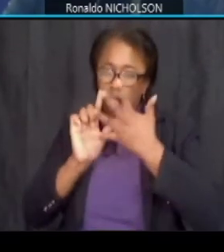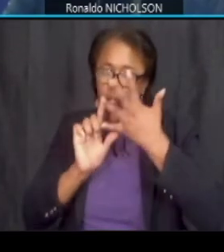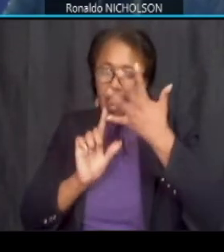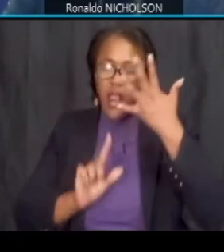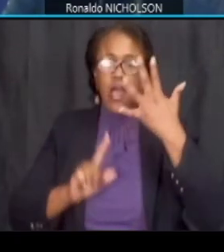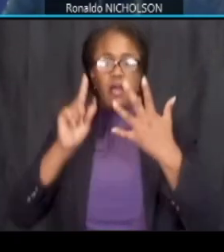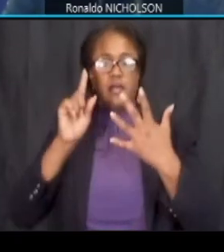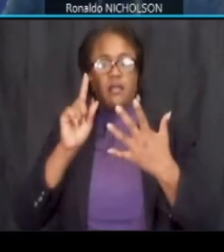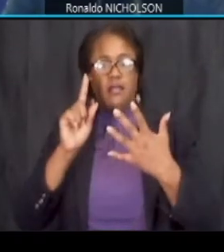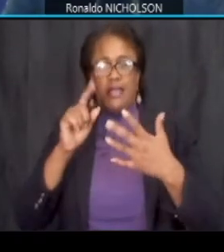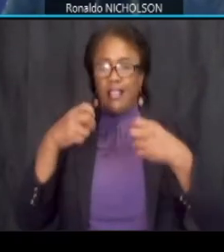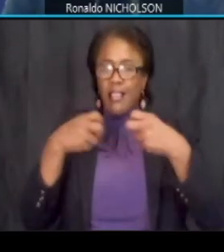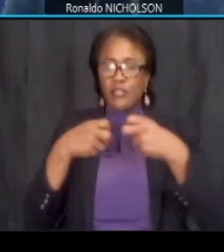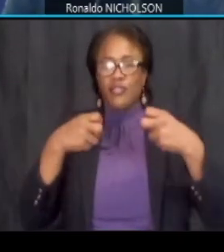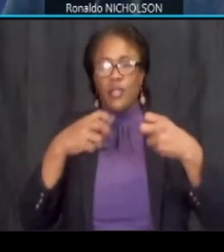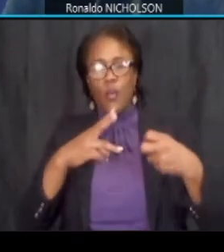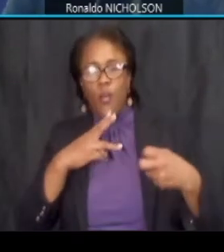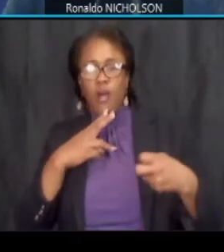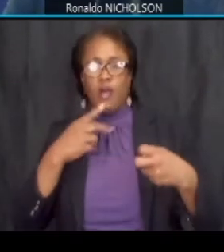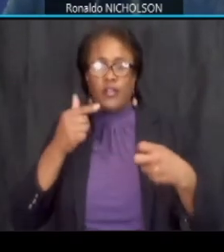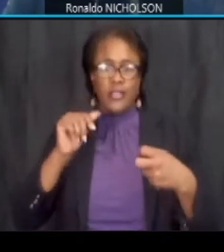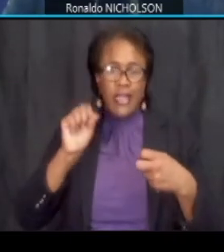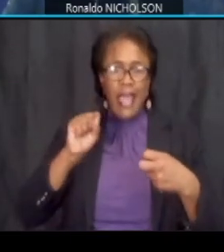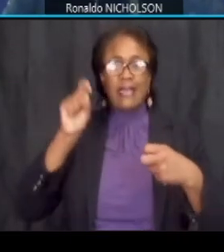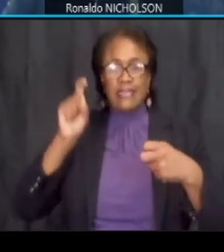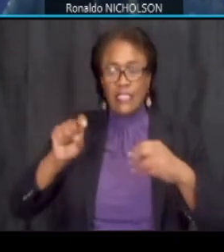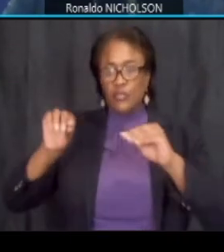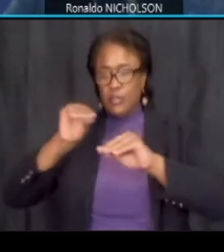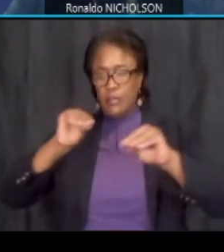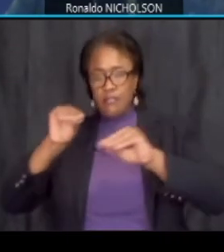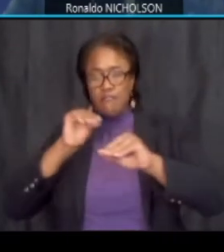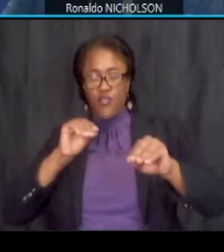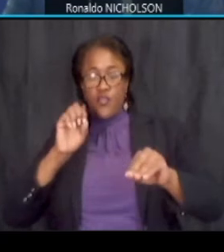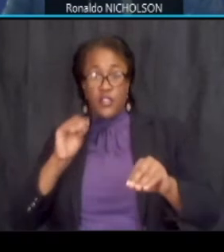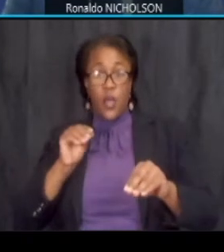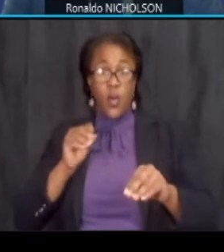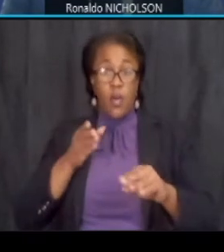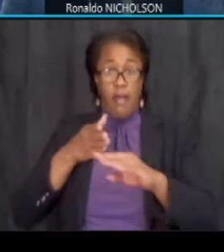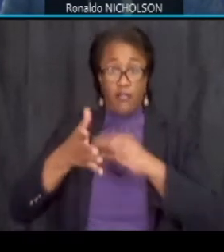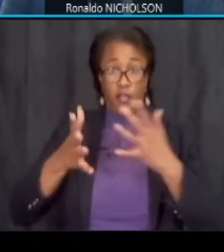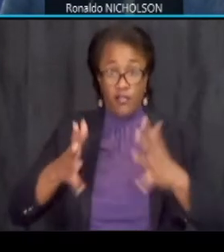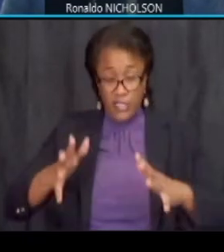to clear the way such that after procurement in the fall of 2022